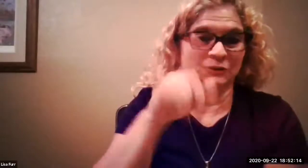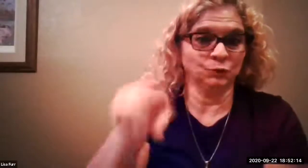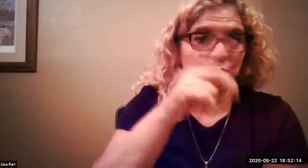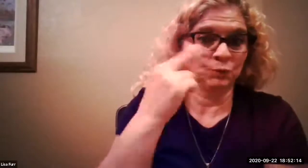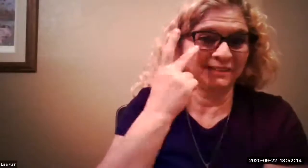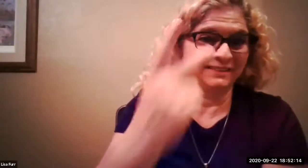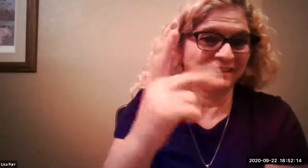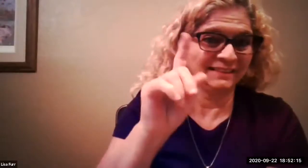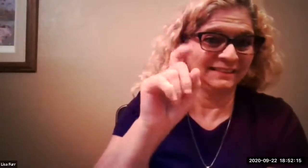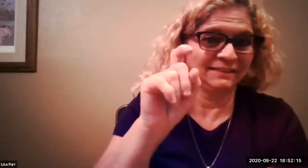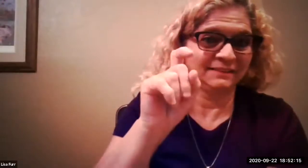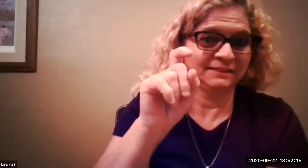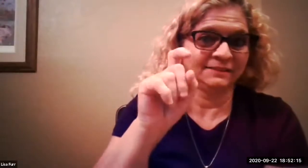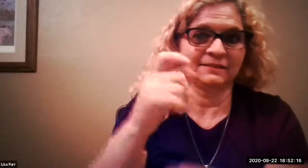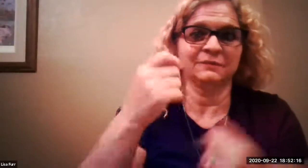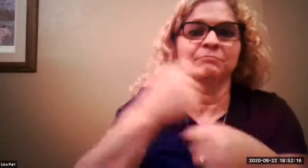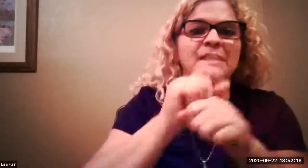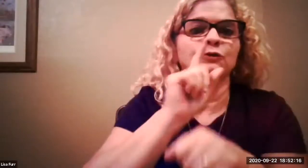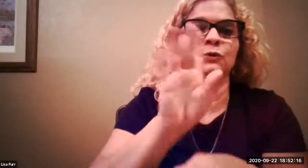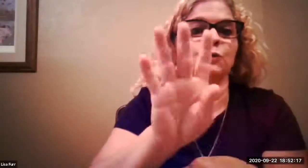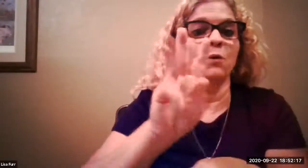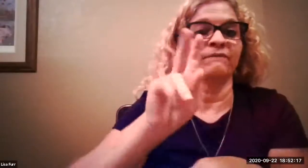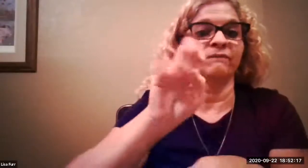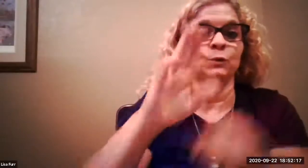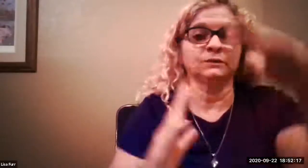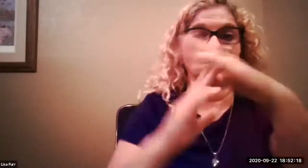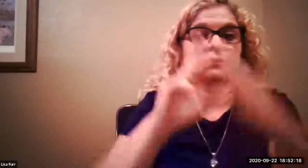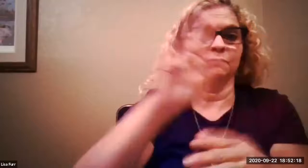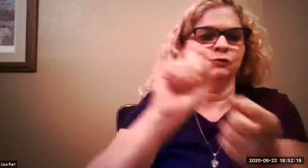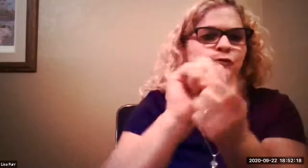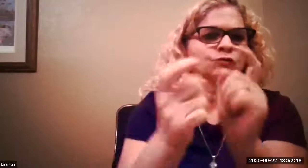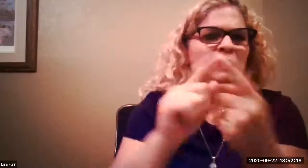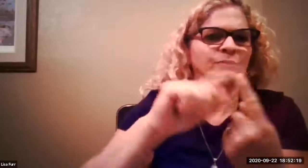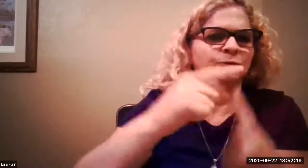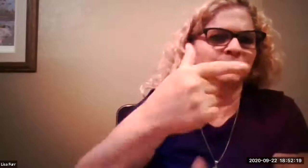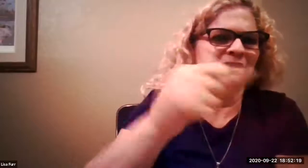when desiree was speaking were you able